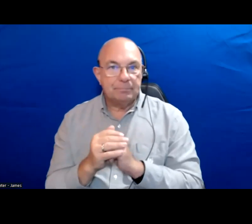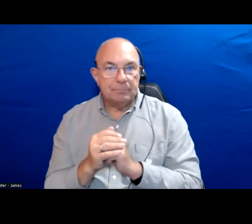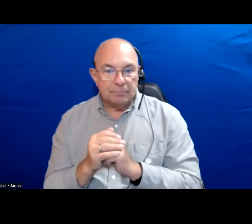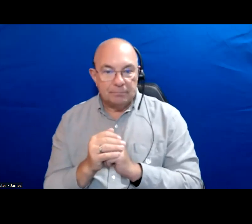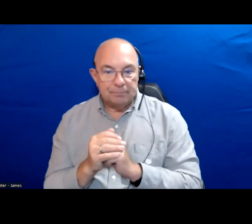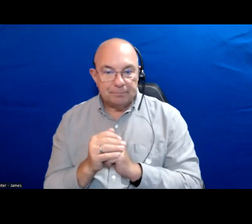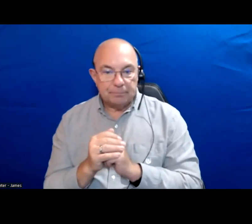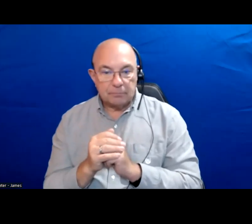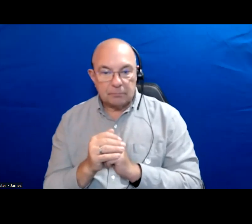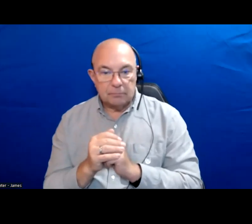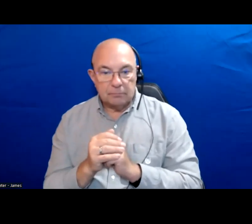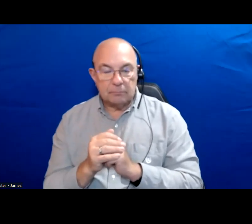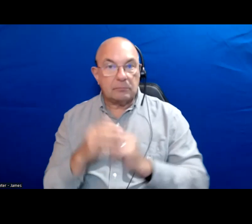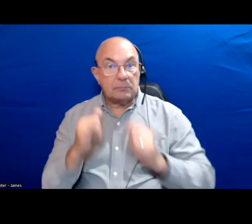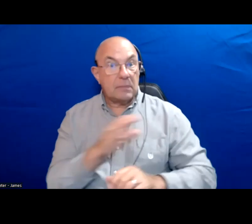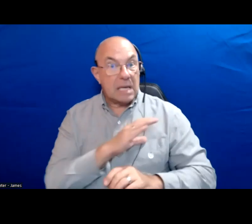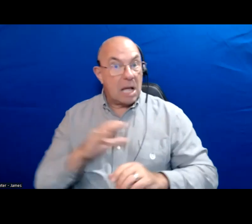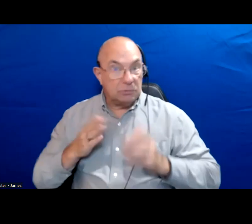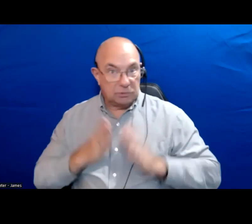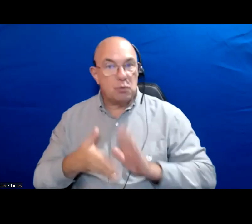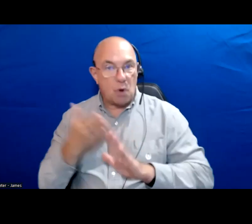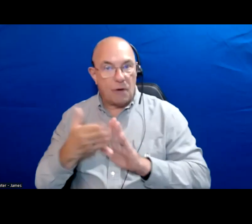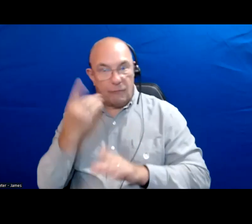But if you were a counselor you can still run for mayor and some of the top candidates